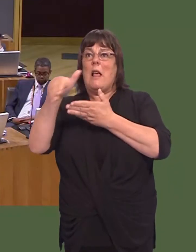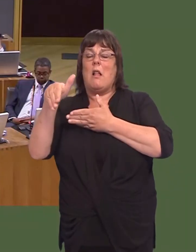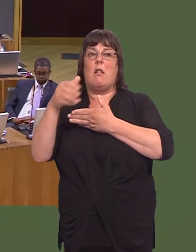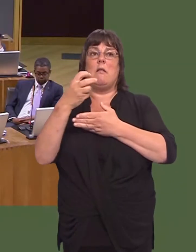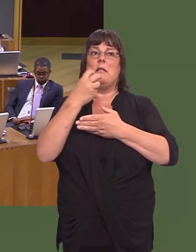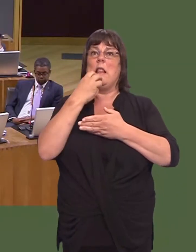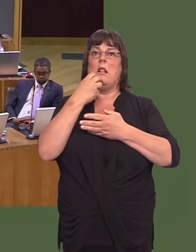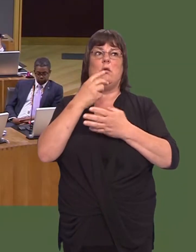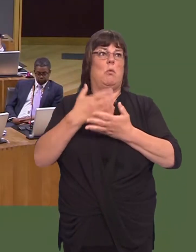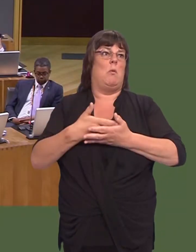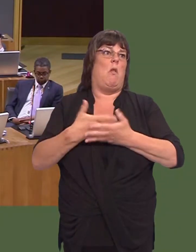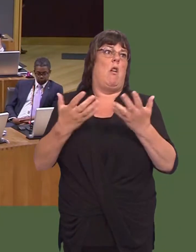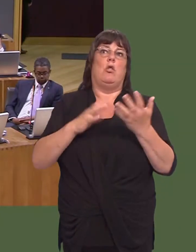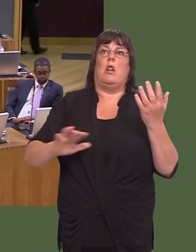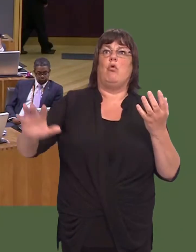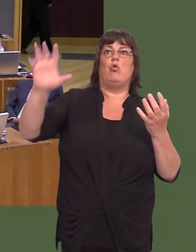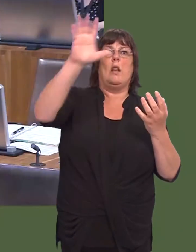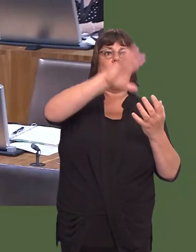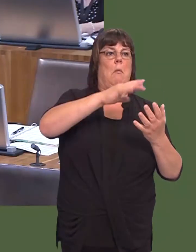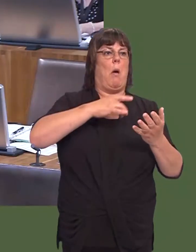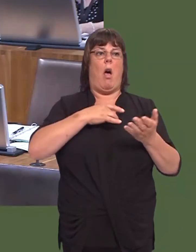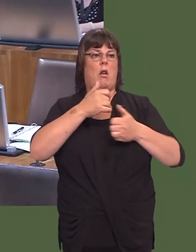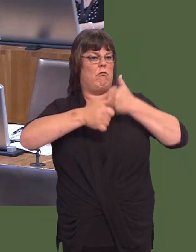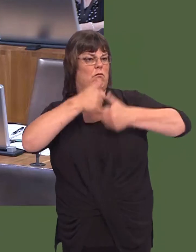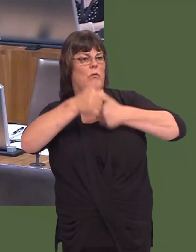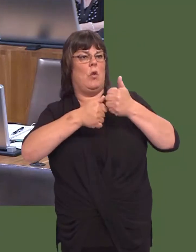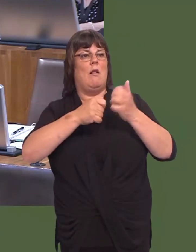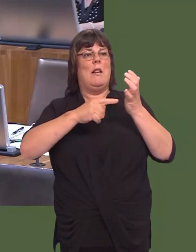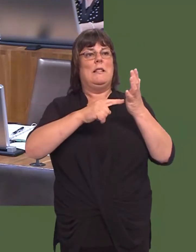but I pay tribute to the workers in Tata.